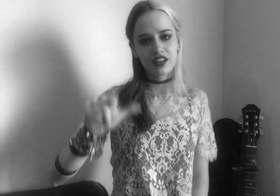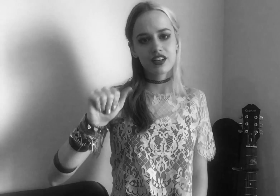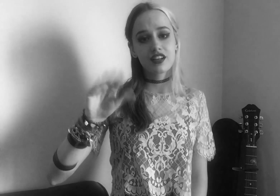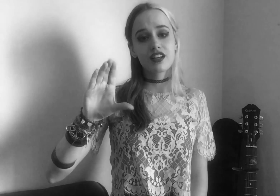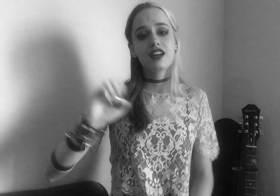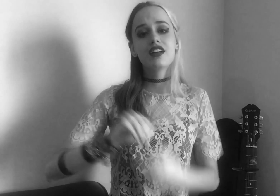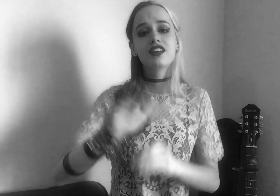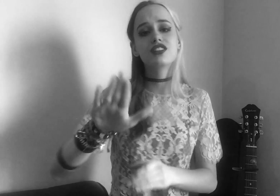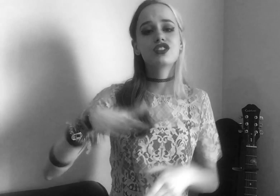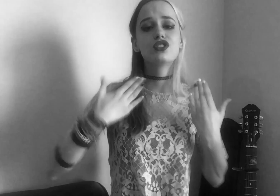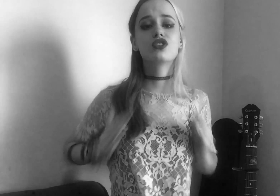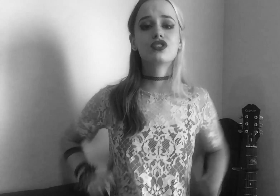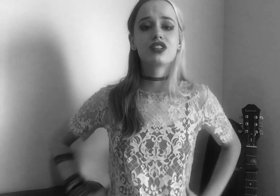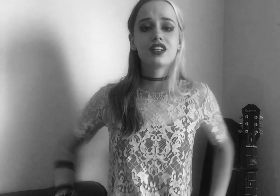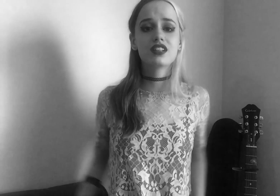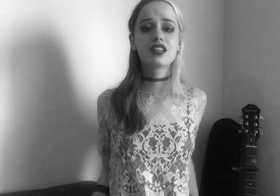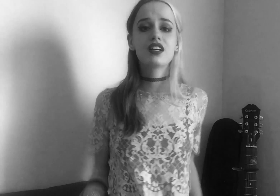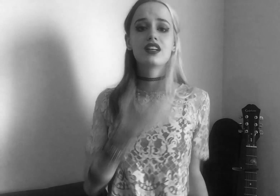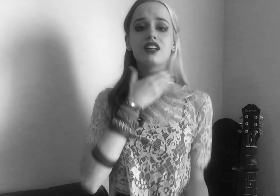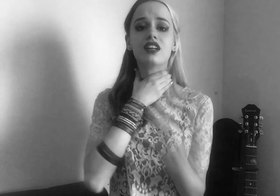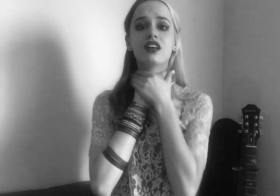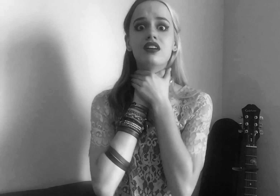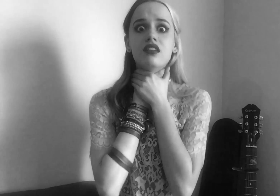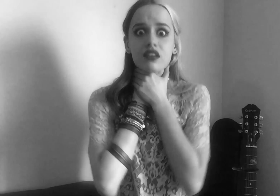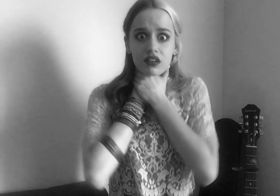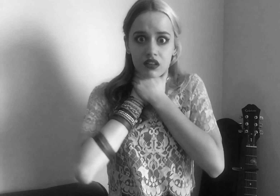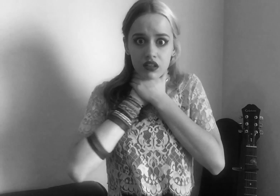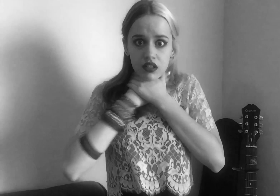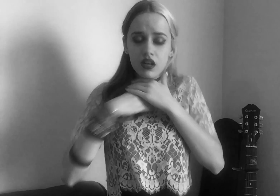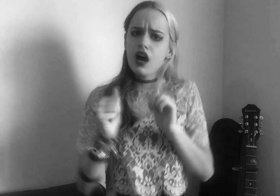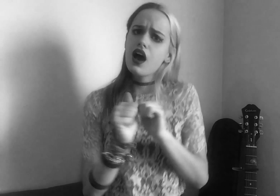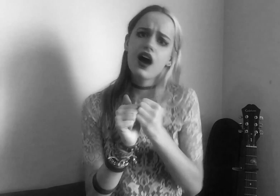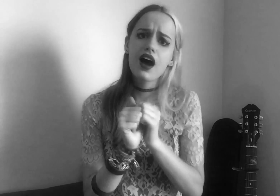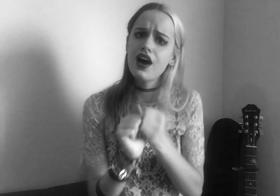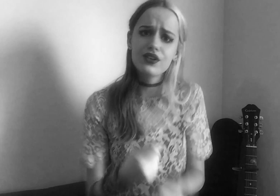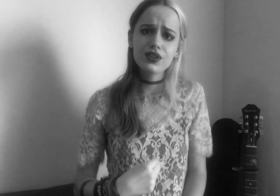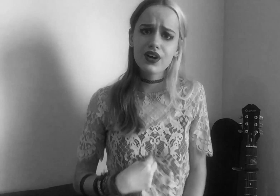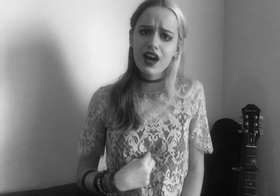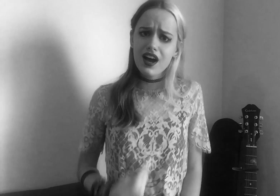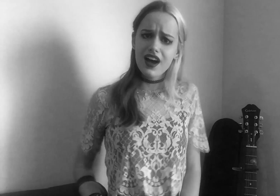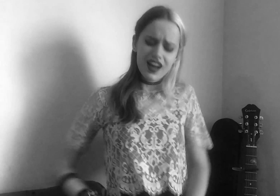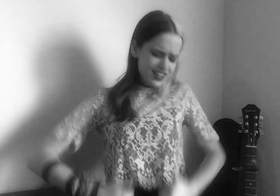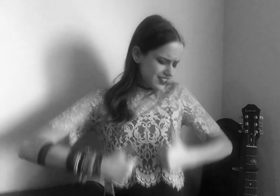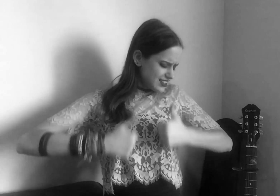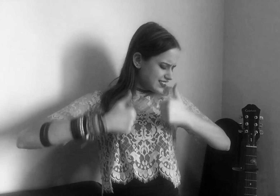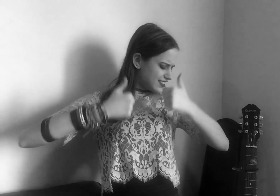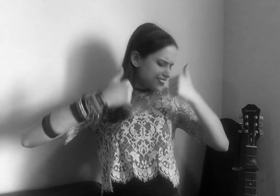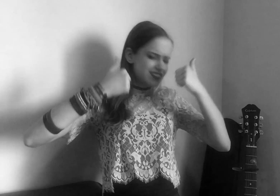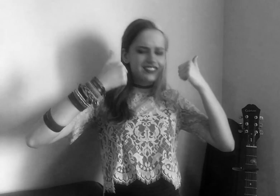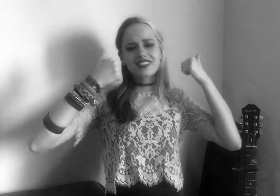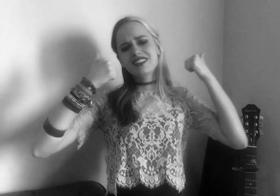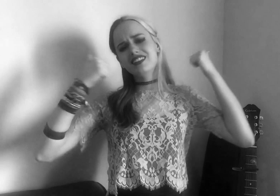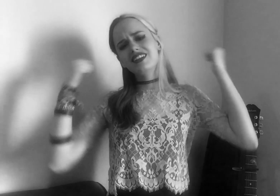The lace in your dress - tangles my neck - how do I liiiive?